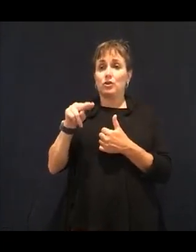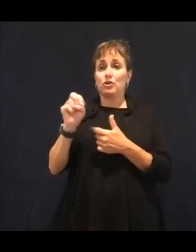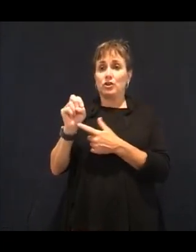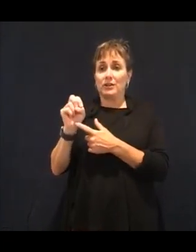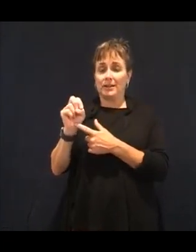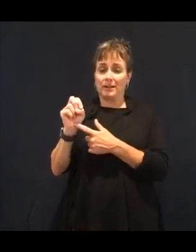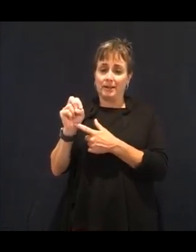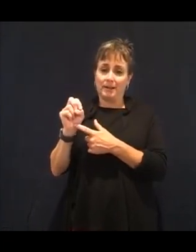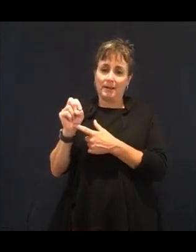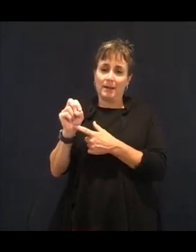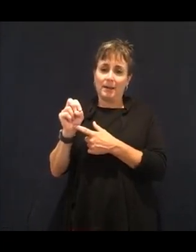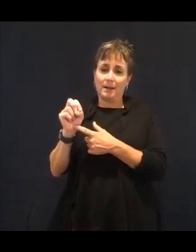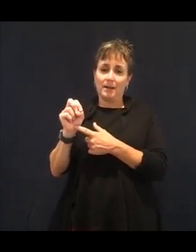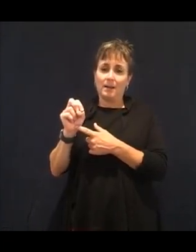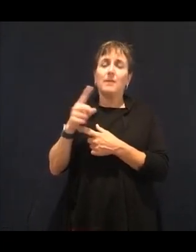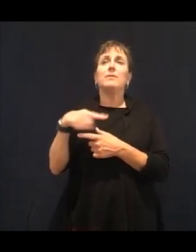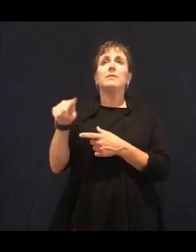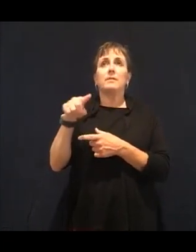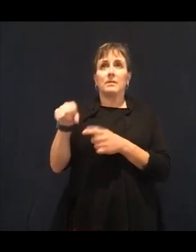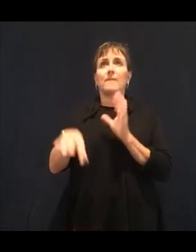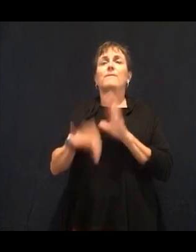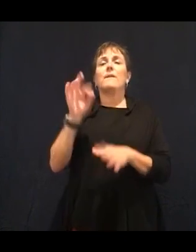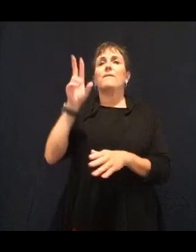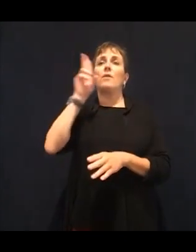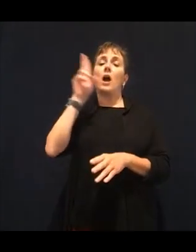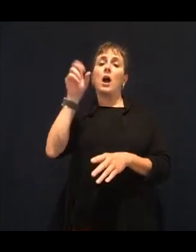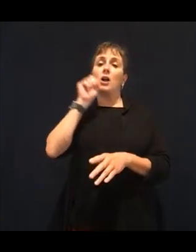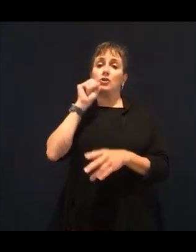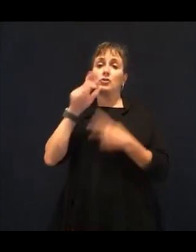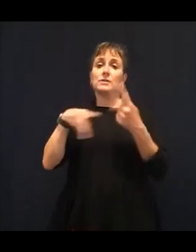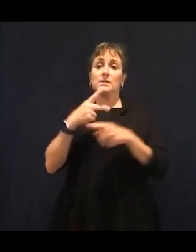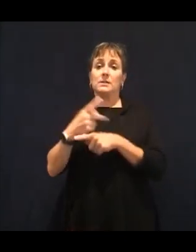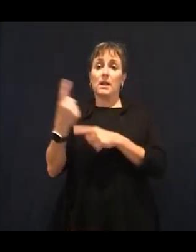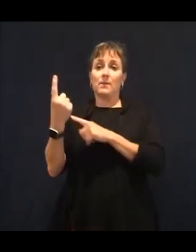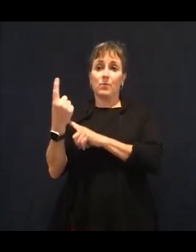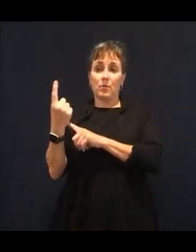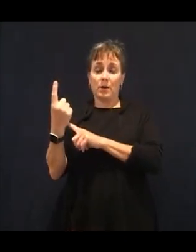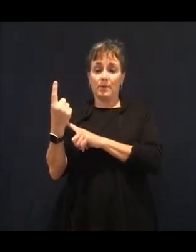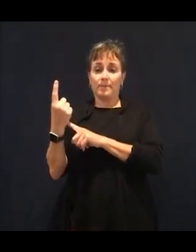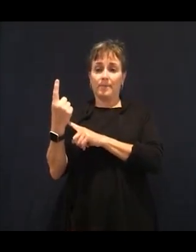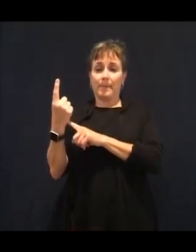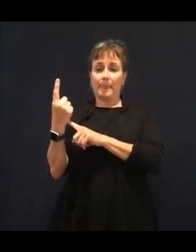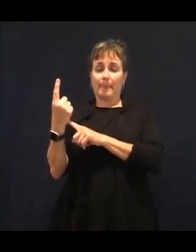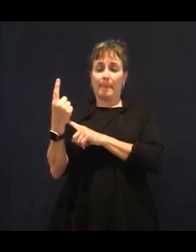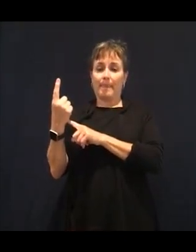in the proteins that develop the hair follicles in the cochlea